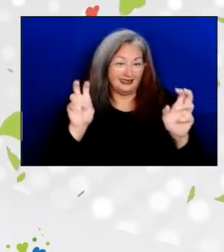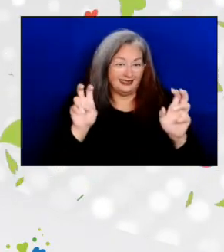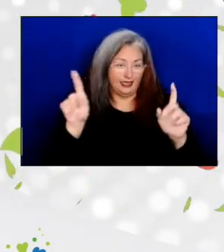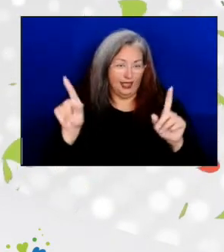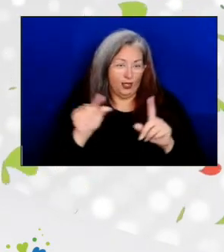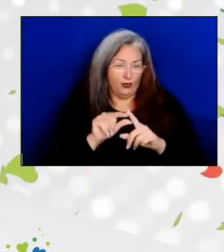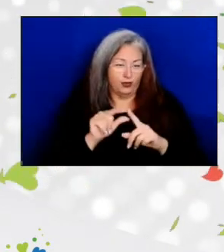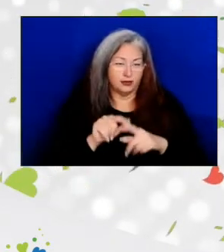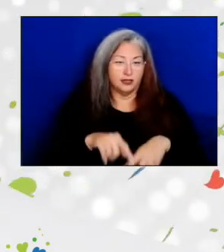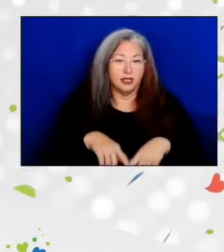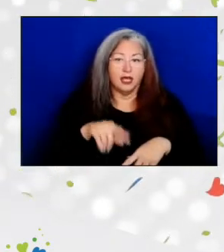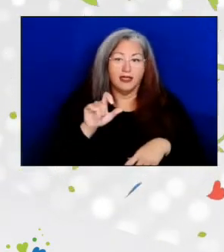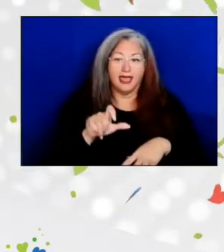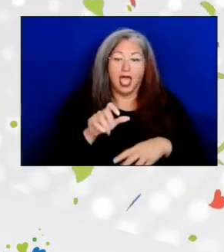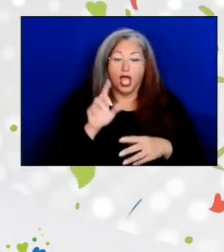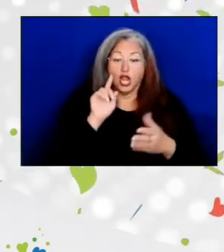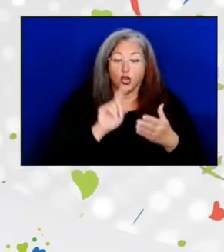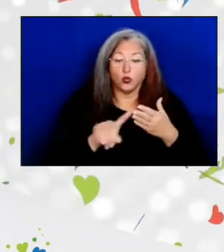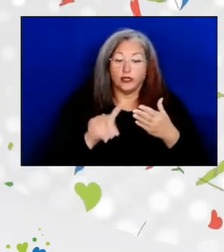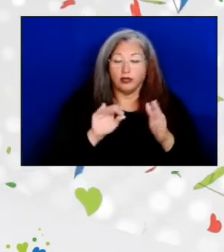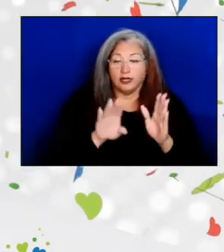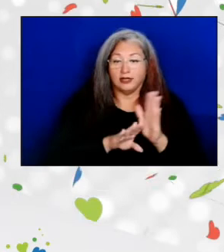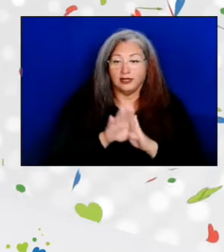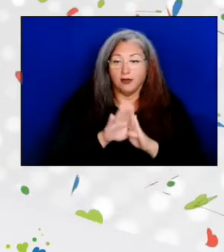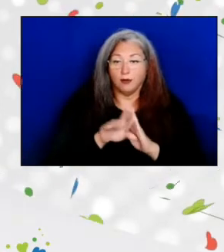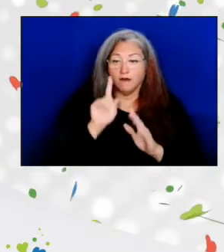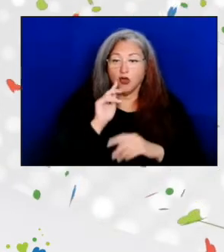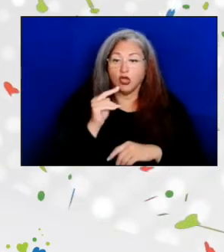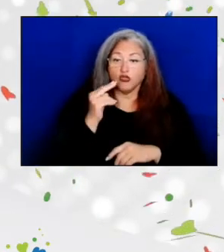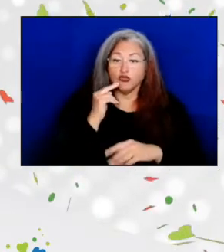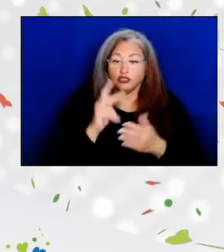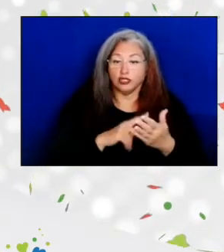that the research and development of nutrition projects,